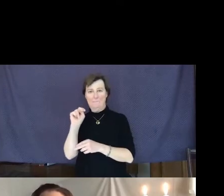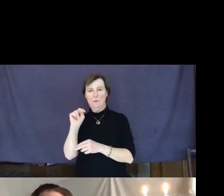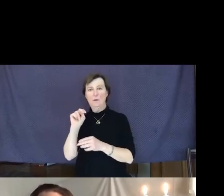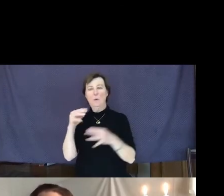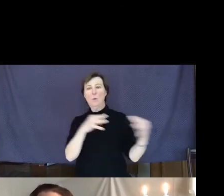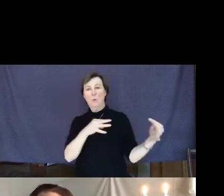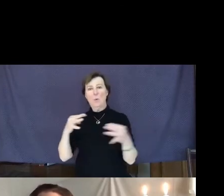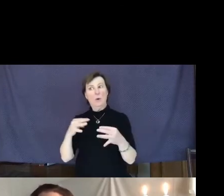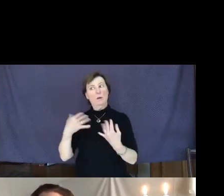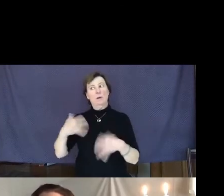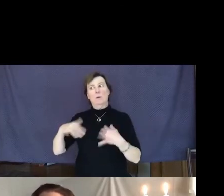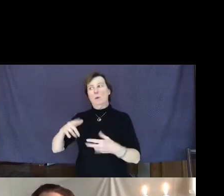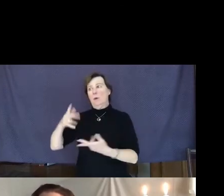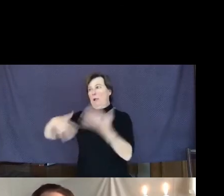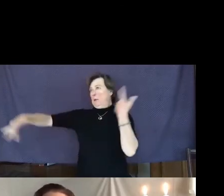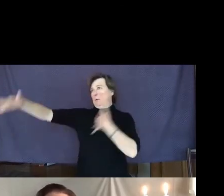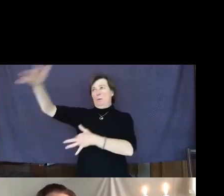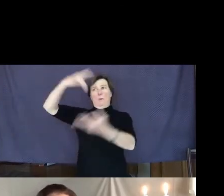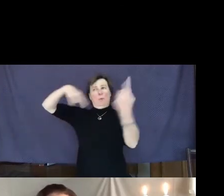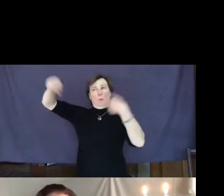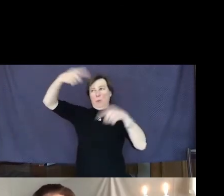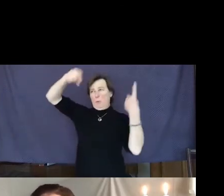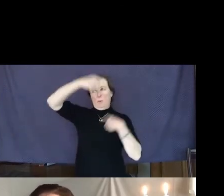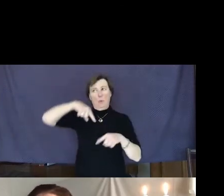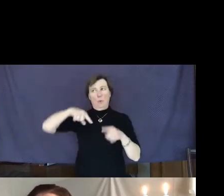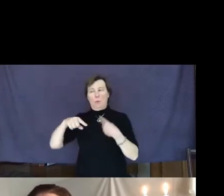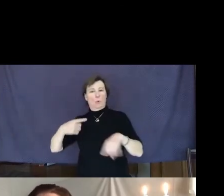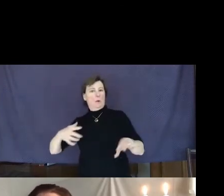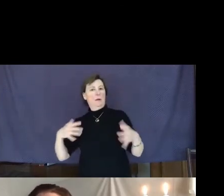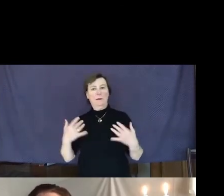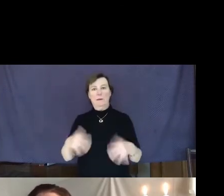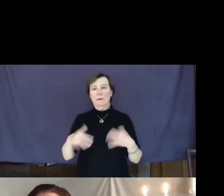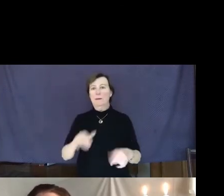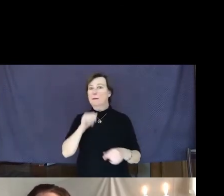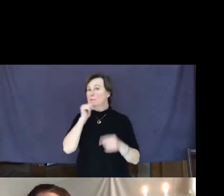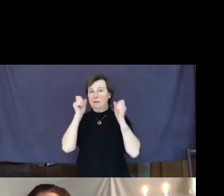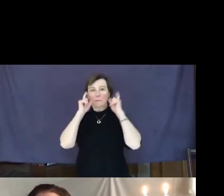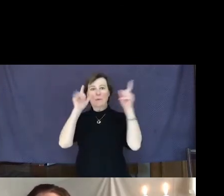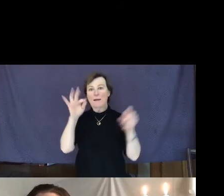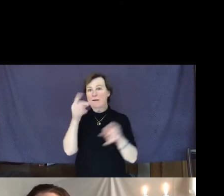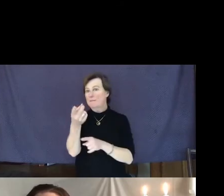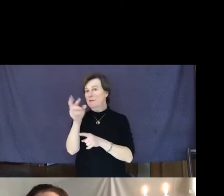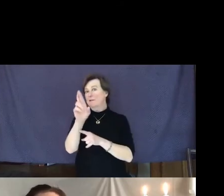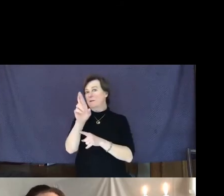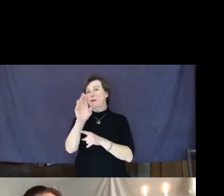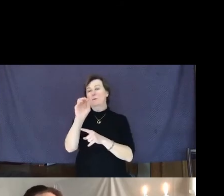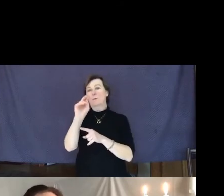event and it wouldn't surprise anyone if Dr. Olds brought in a more conservative approach